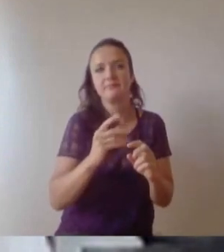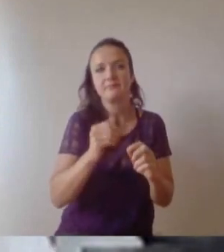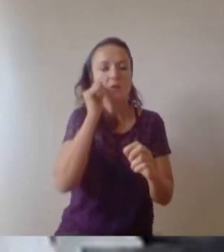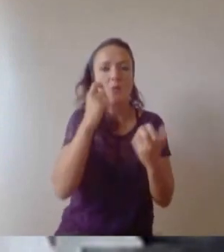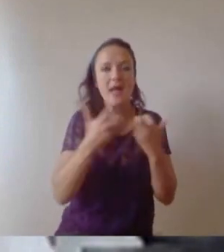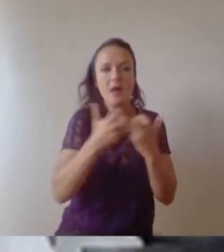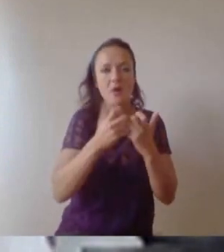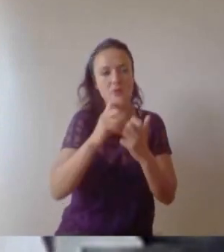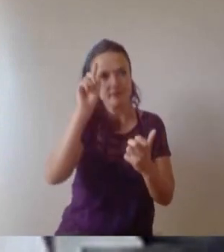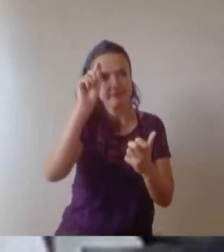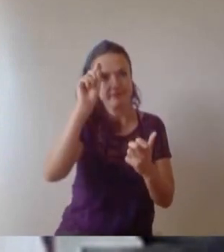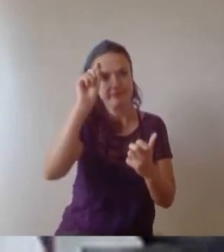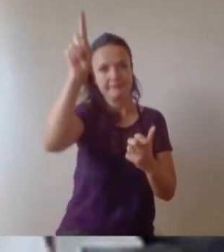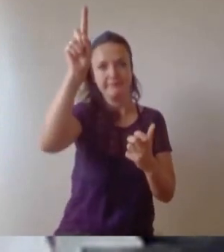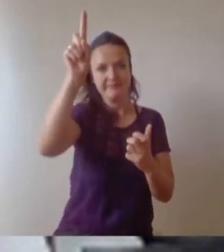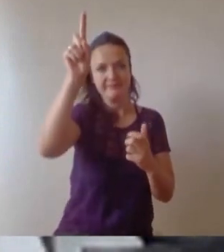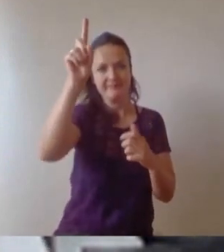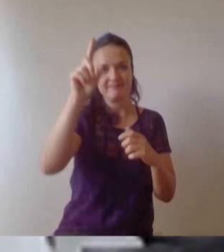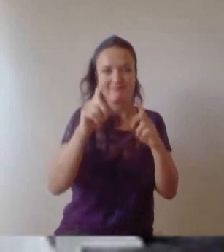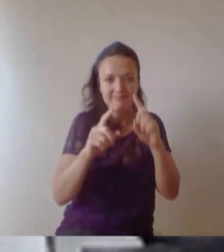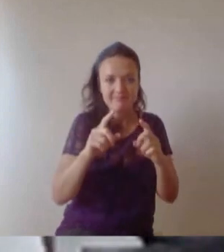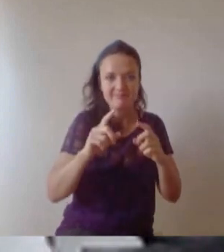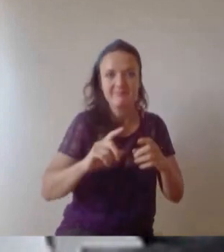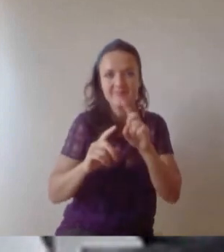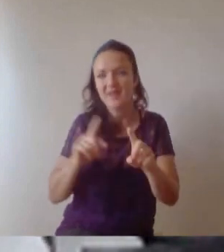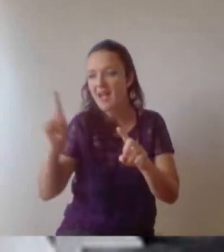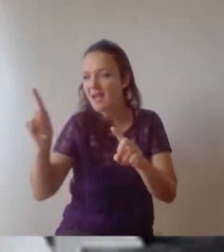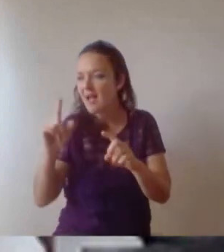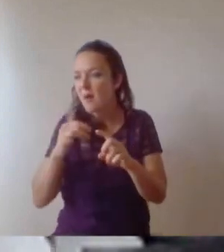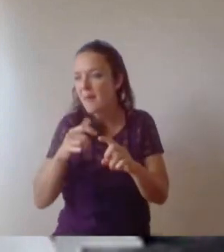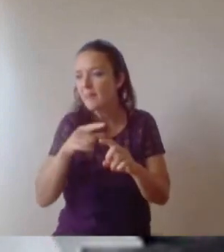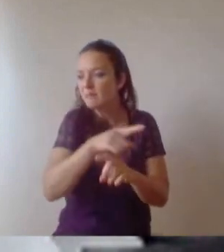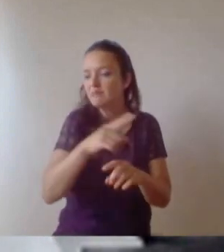a bit envious of your friends from school who went to other universities where they had all those one-to-one tutorials.